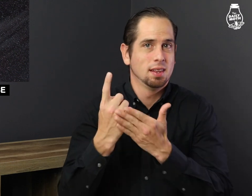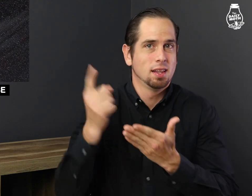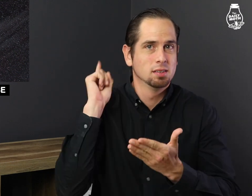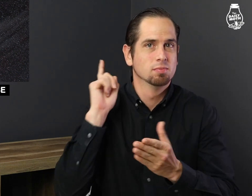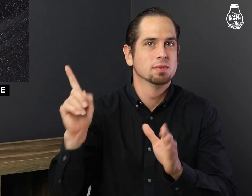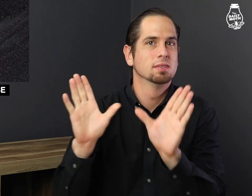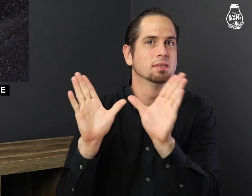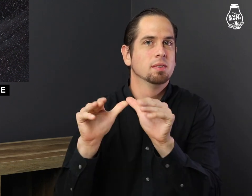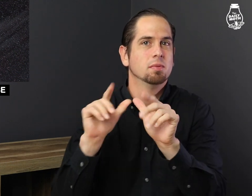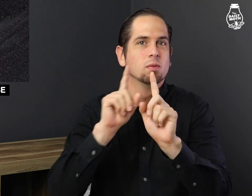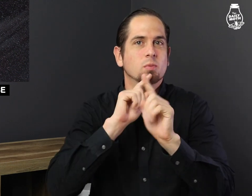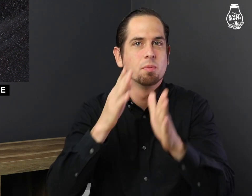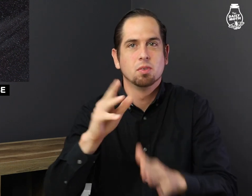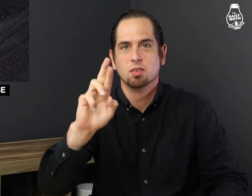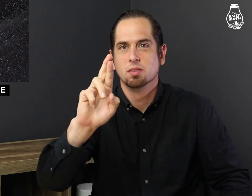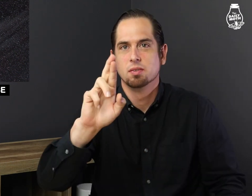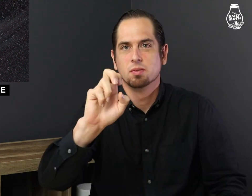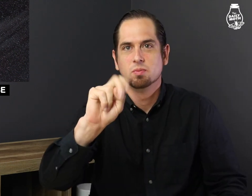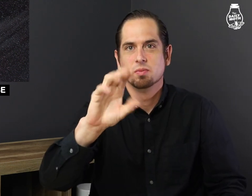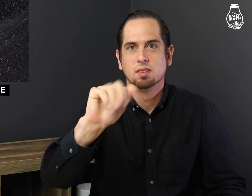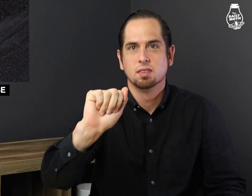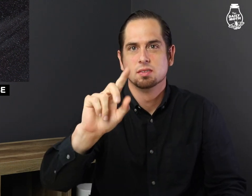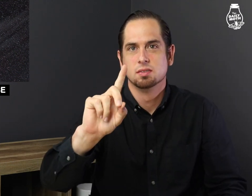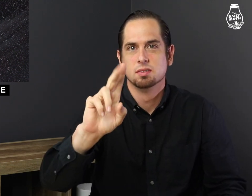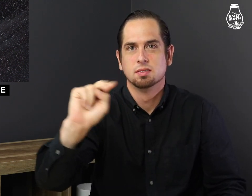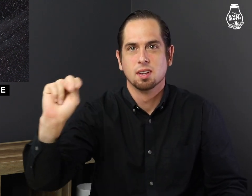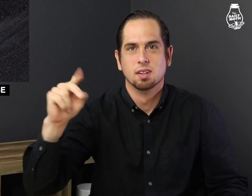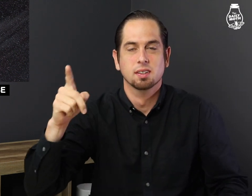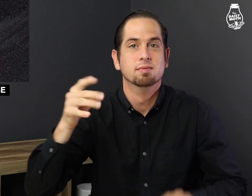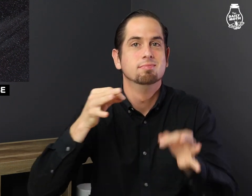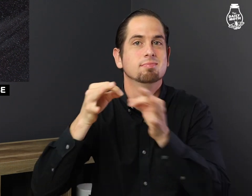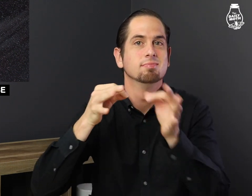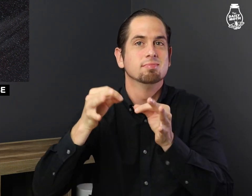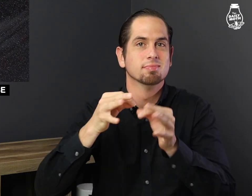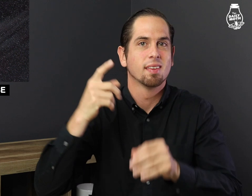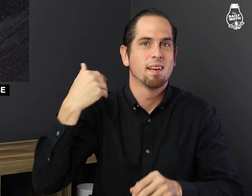Last week "The Daily Moth" reporter Renca Dunn explained